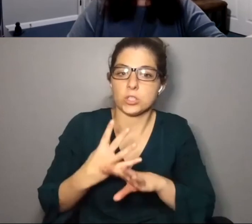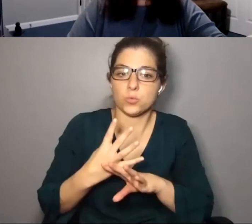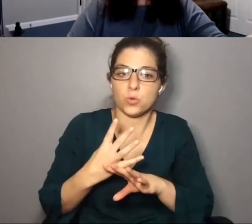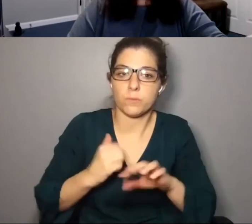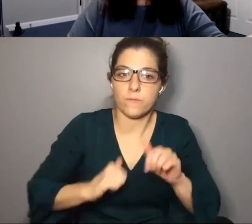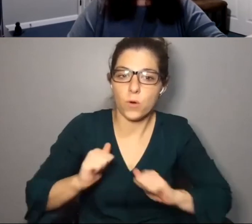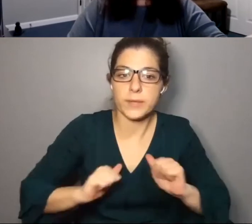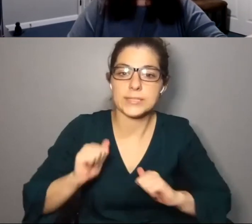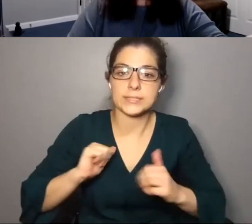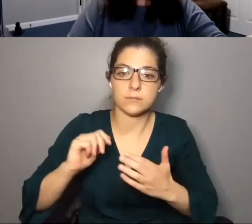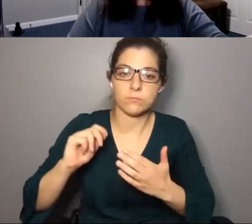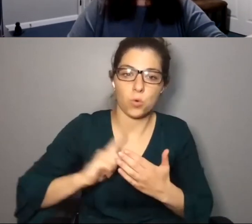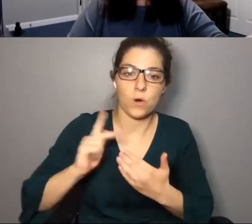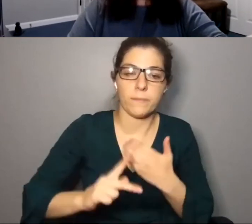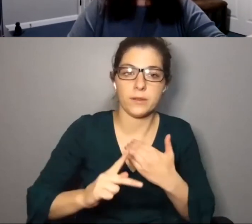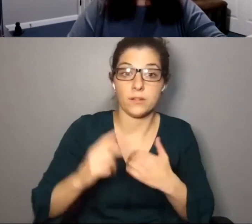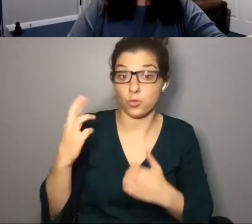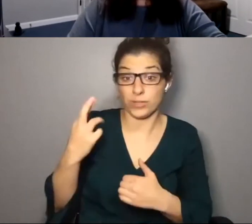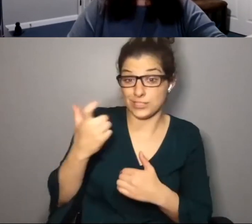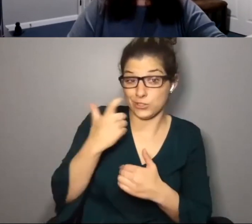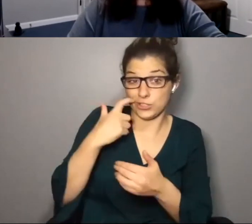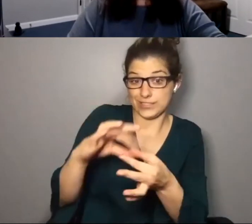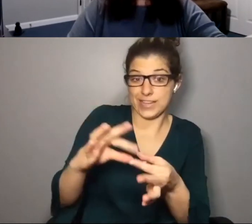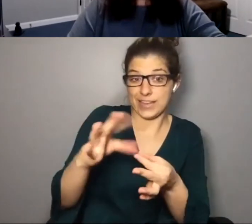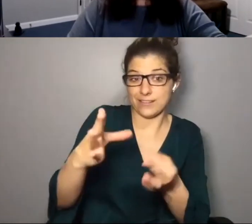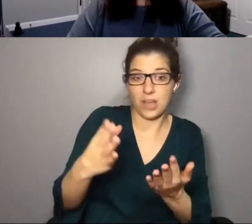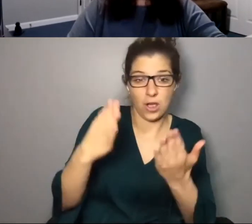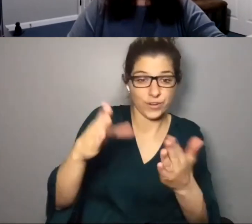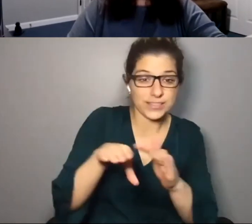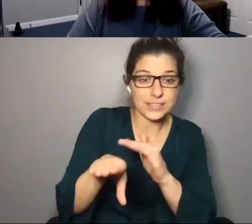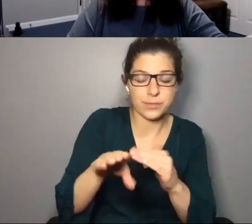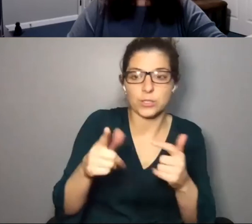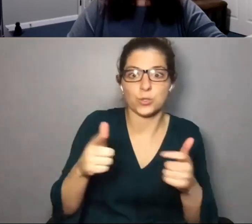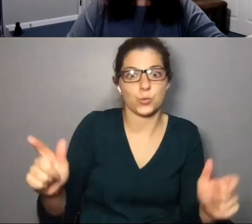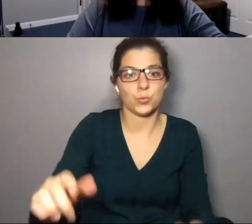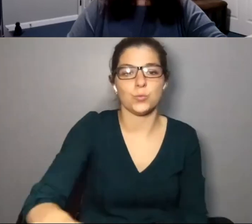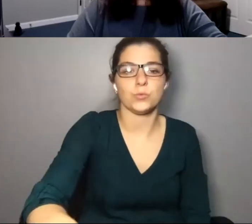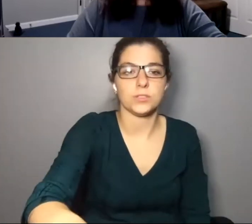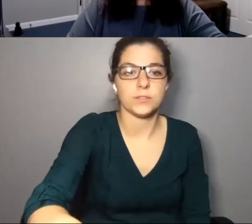form of the virtual performance or programming for the reasons you just said, offering accessibility is huge.